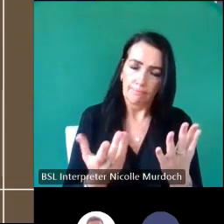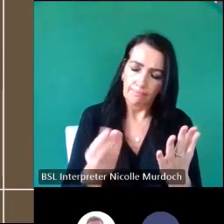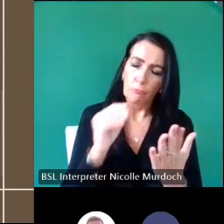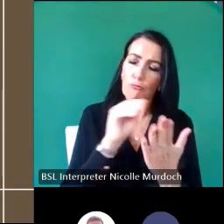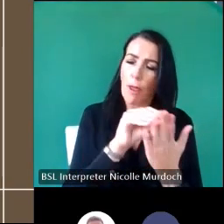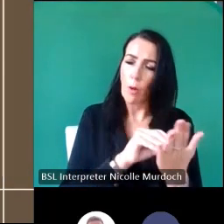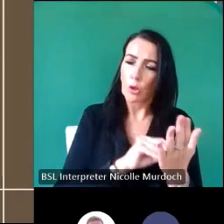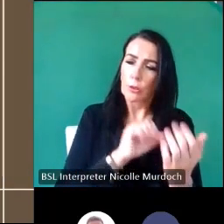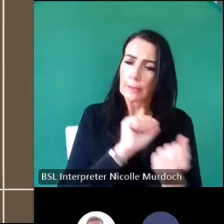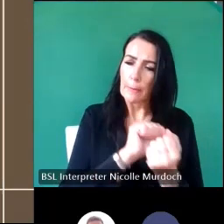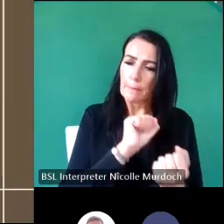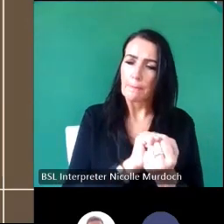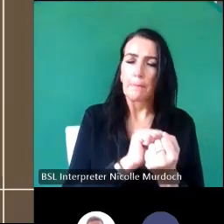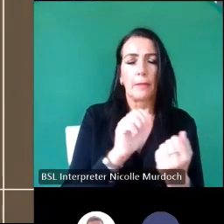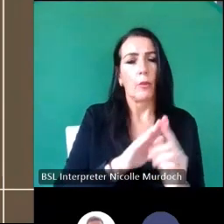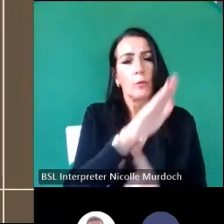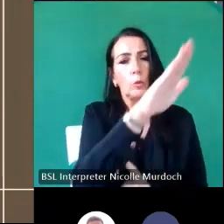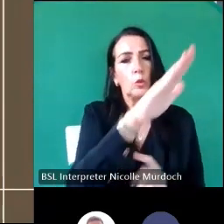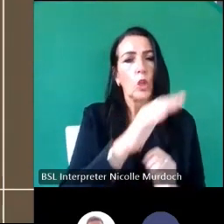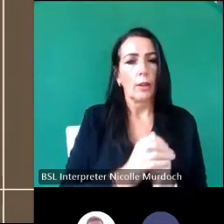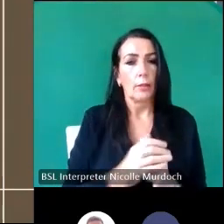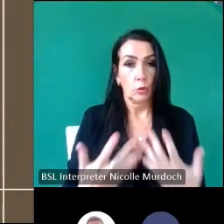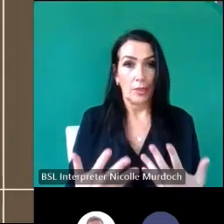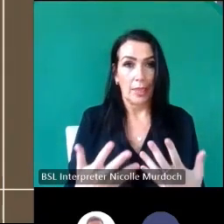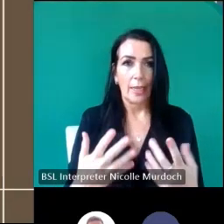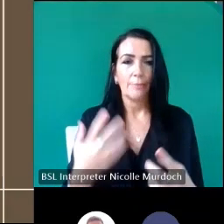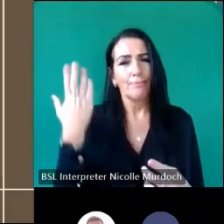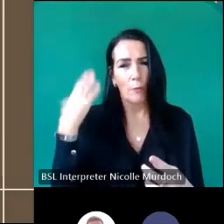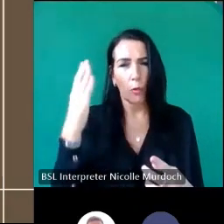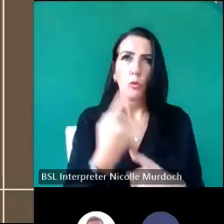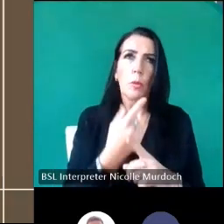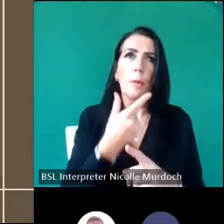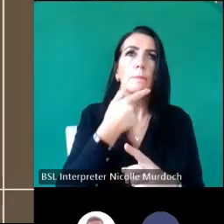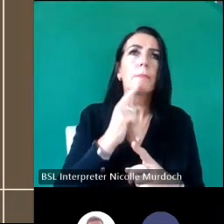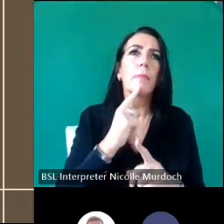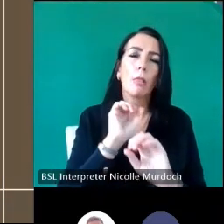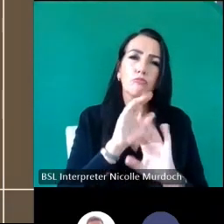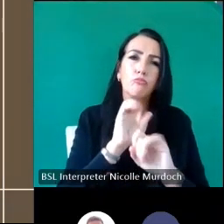in the first part of today was all about oral history and what we also Al doing is unpicking